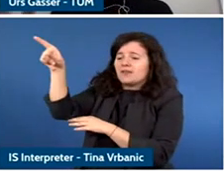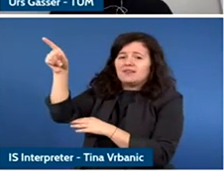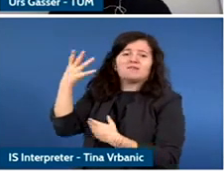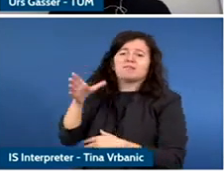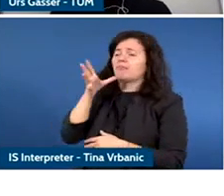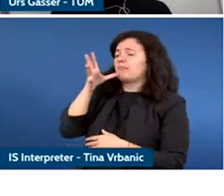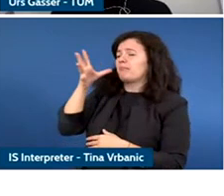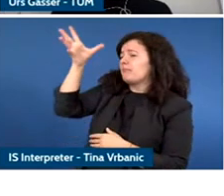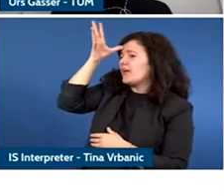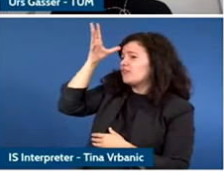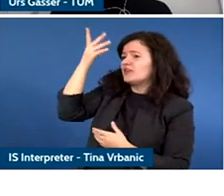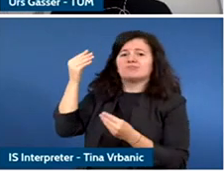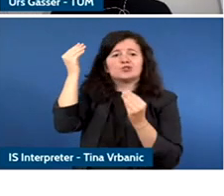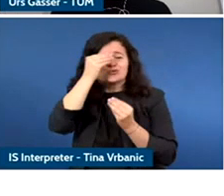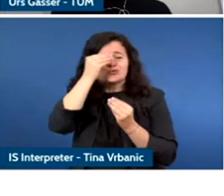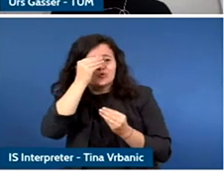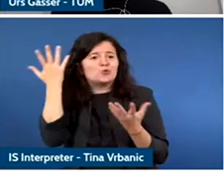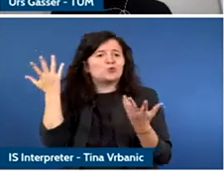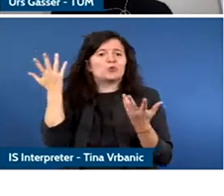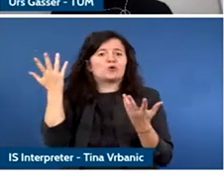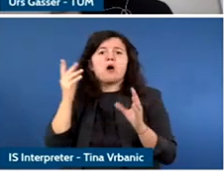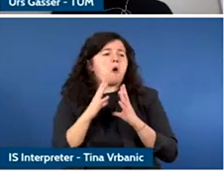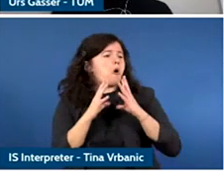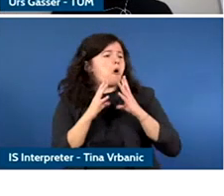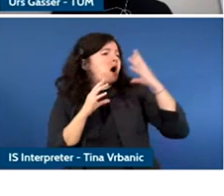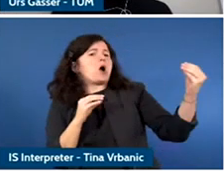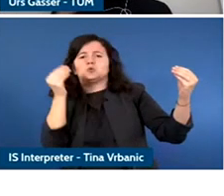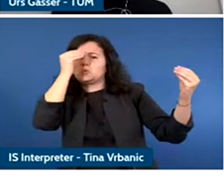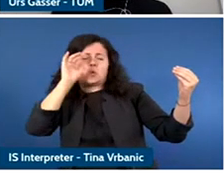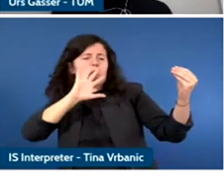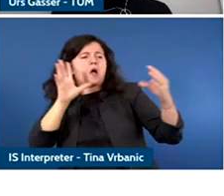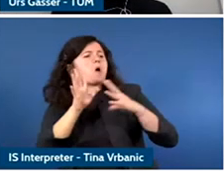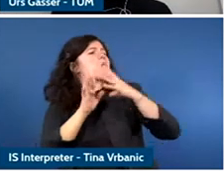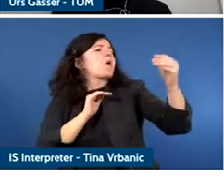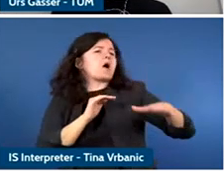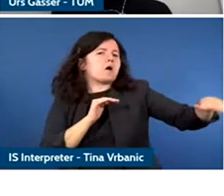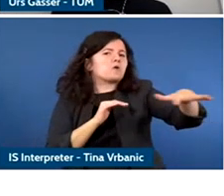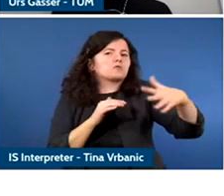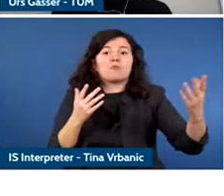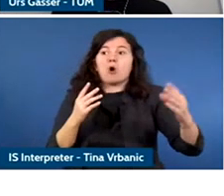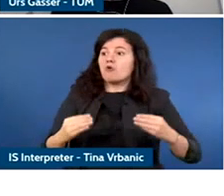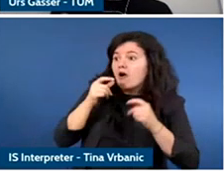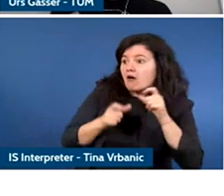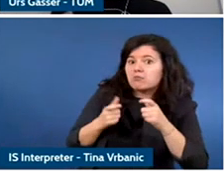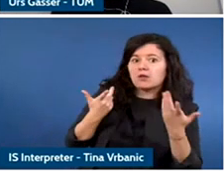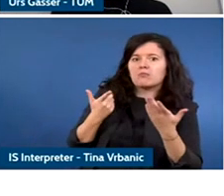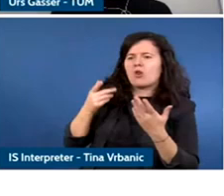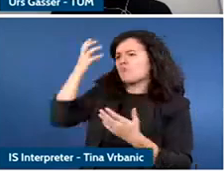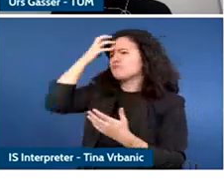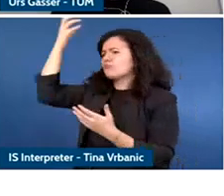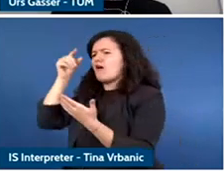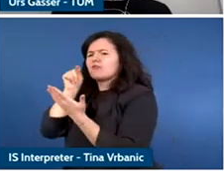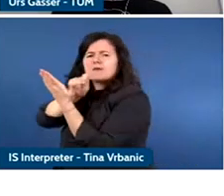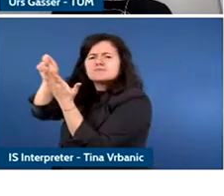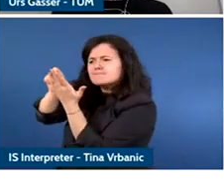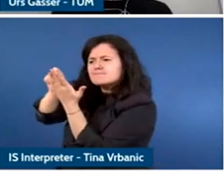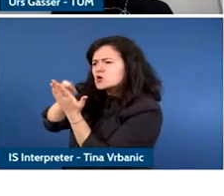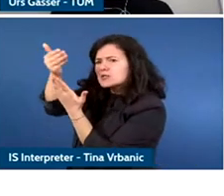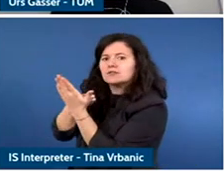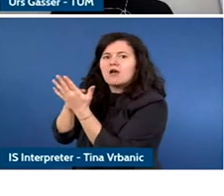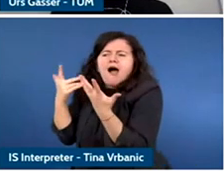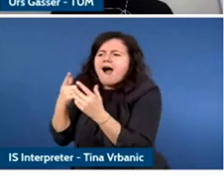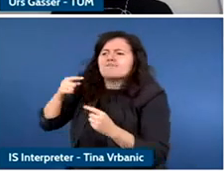out of school institutions and young people and policy makers can all work hand